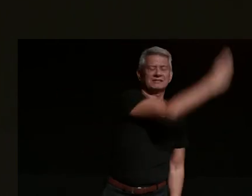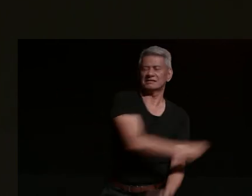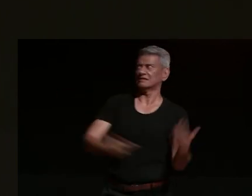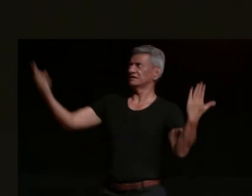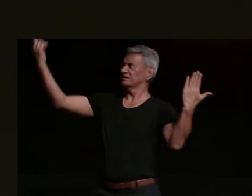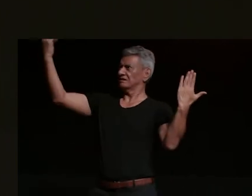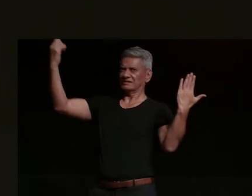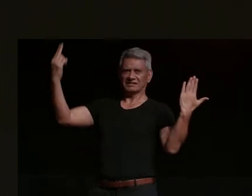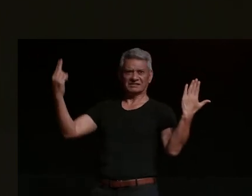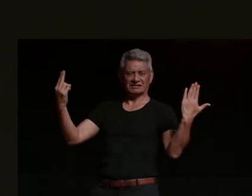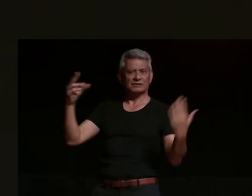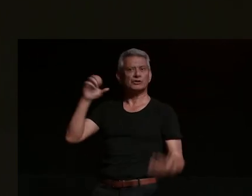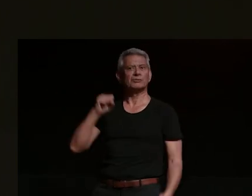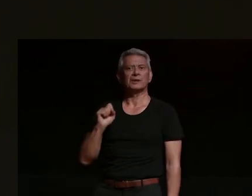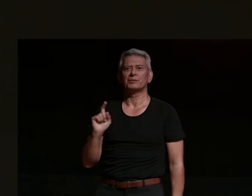all they would remember was the liberation